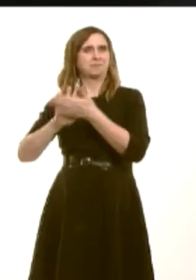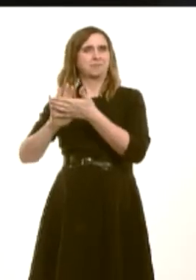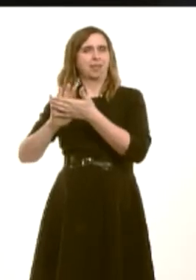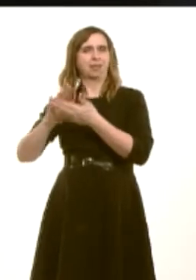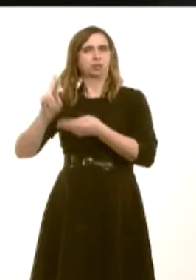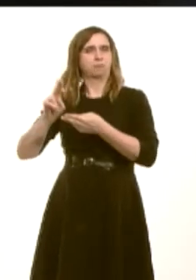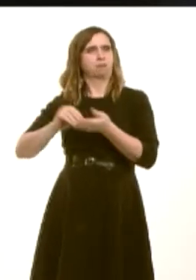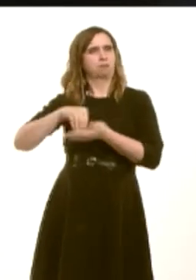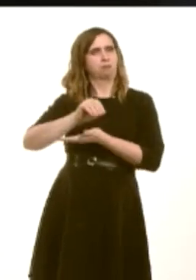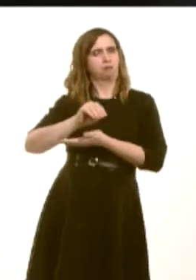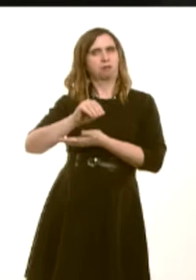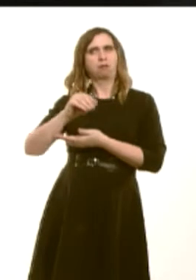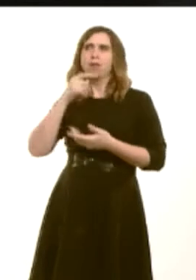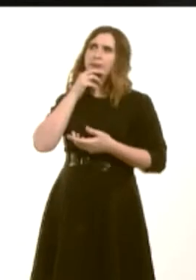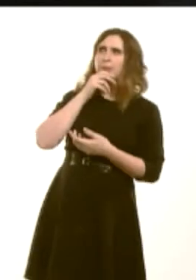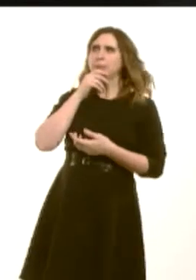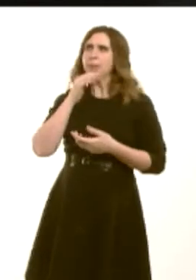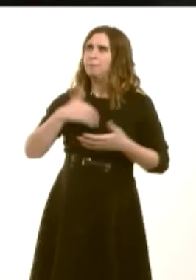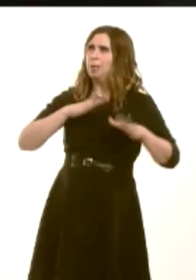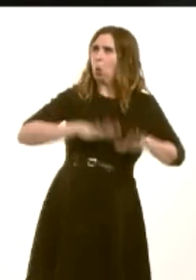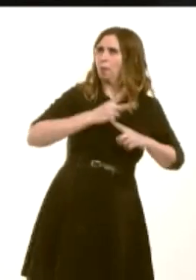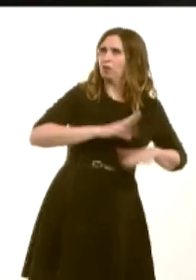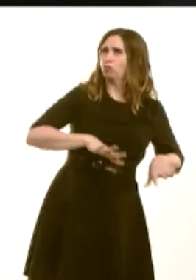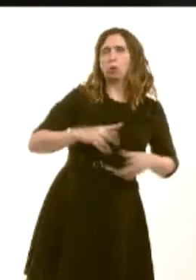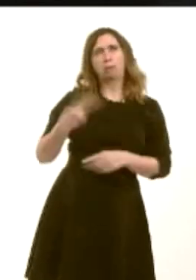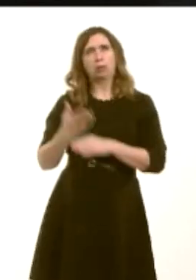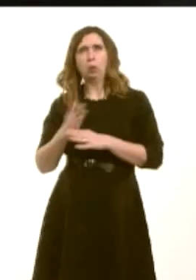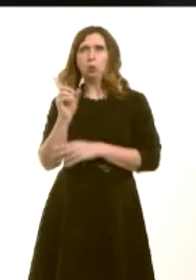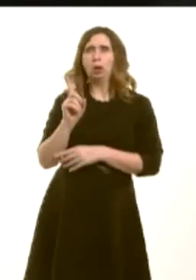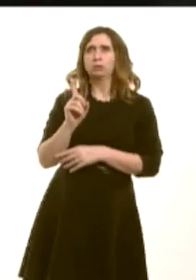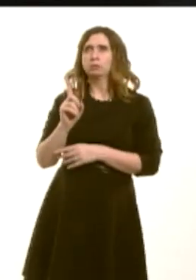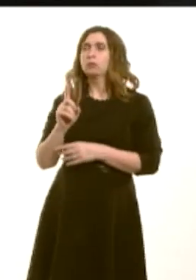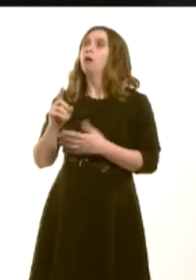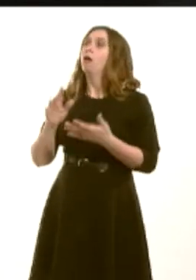whether to return to work or stay at home. Will you, First Minister, join me in welcoming